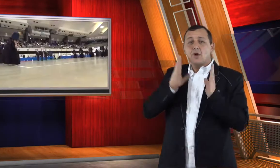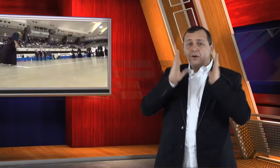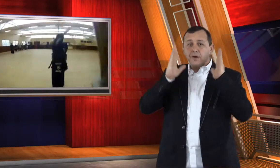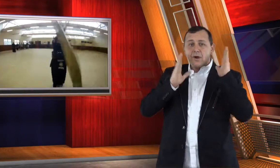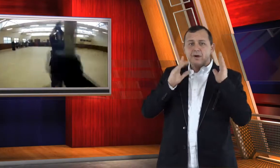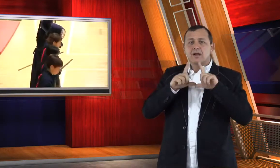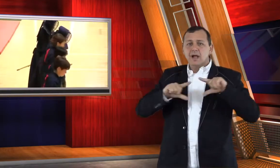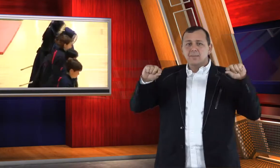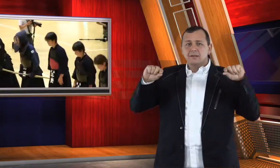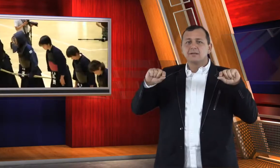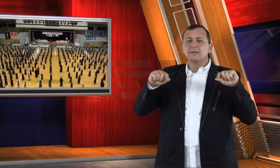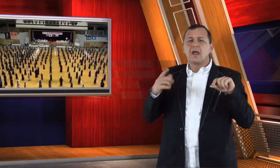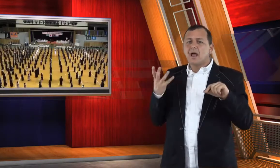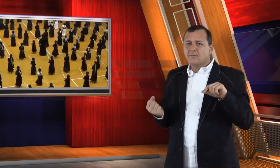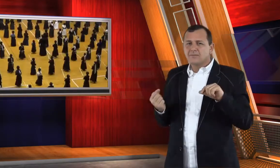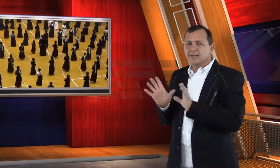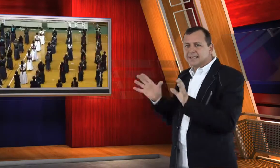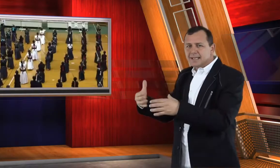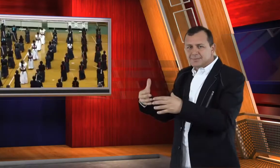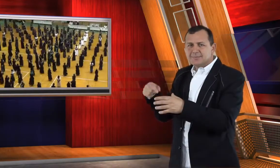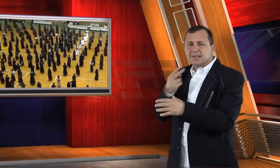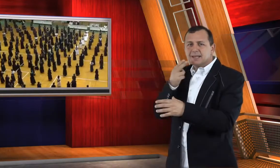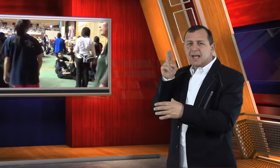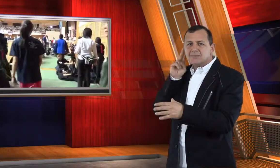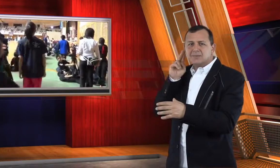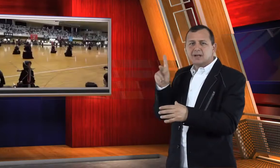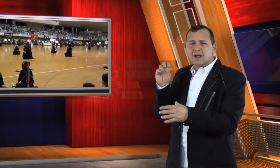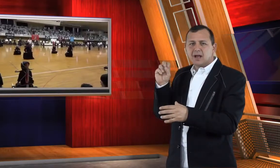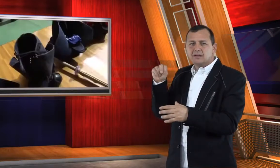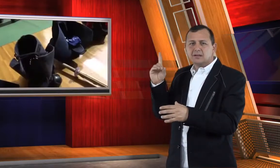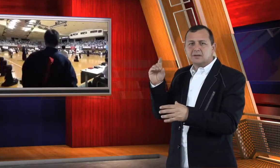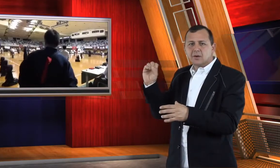In Tokyo, Japan, there is a Deaf Kendo